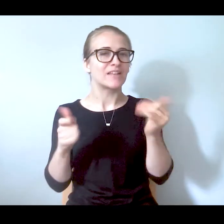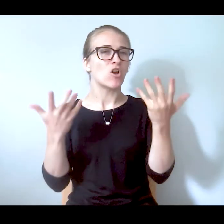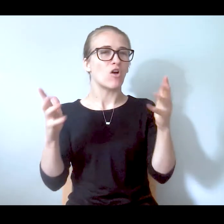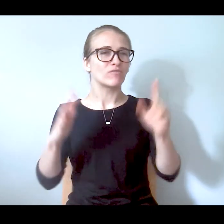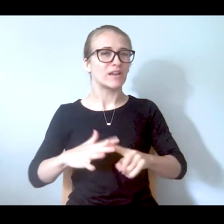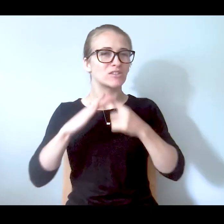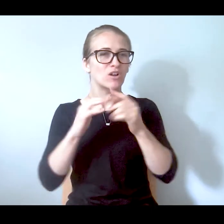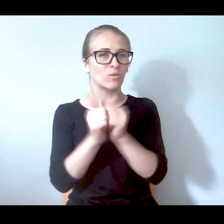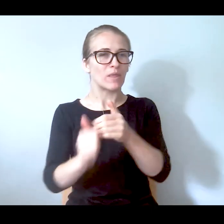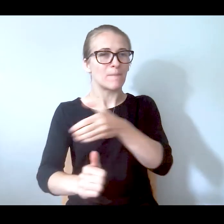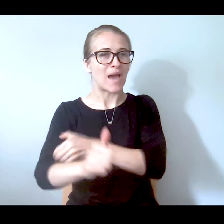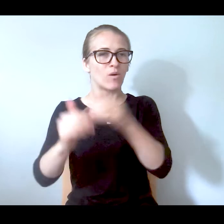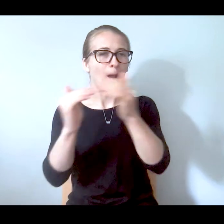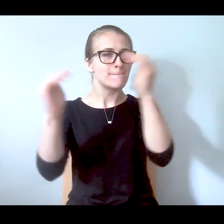struggle. So you're already right off the bat in